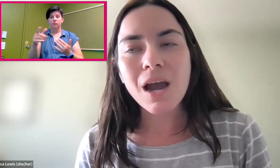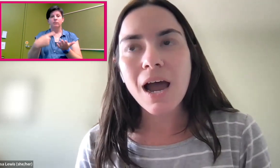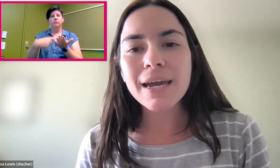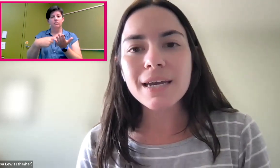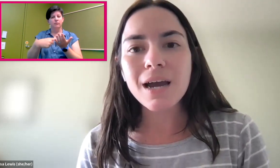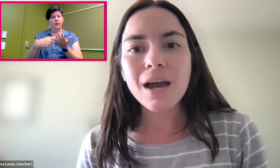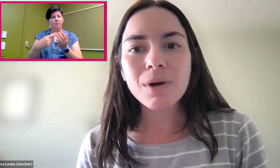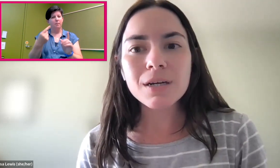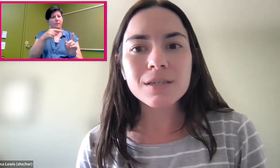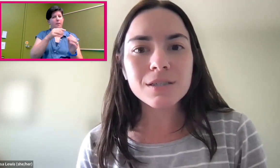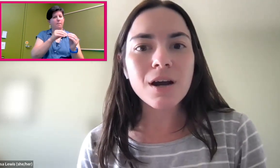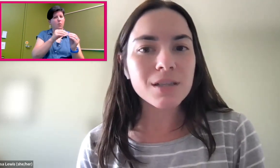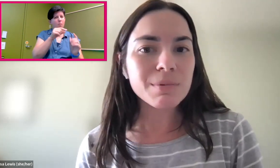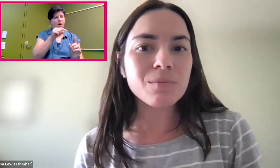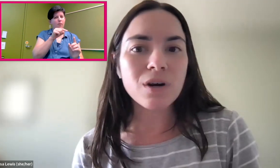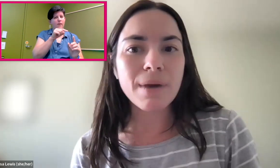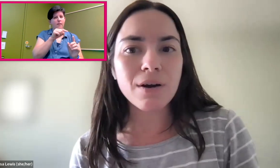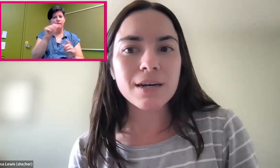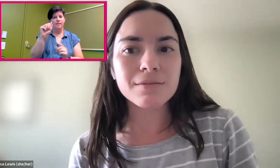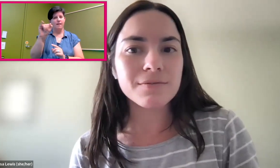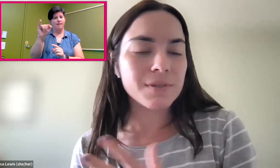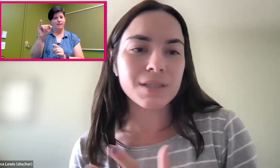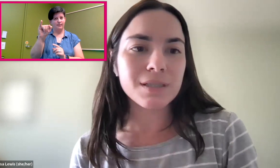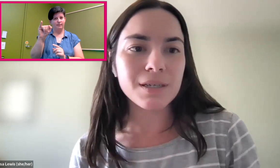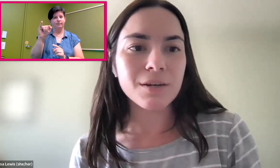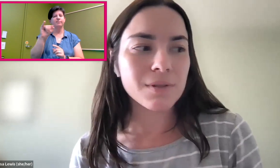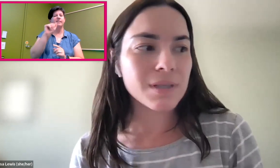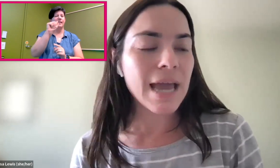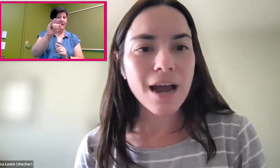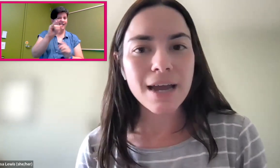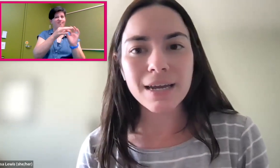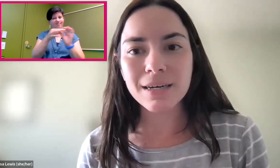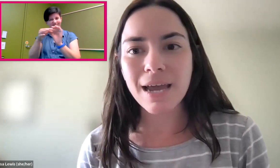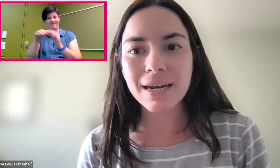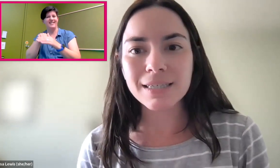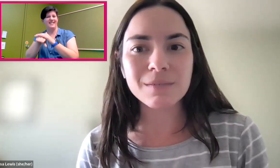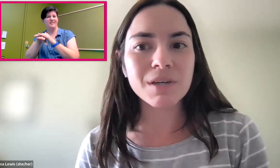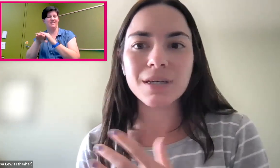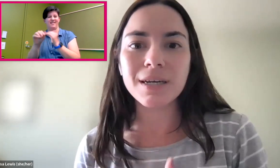I want to talk a little bit more about AI and accessibility